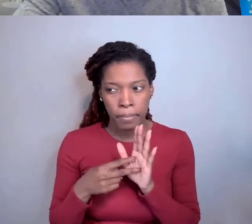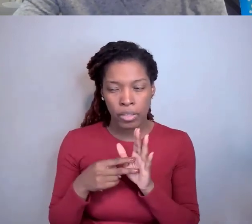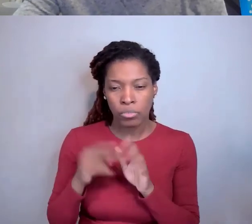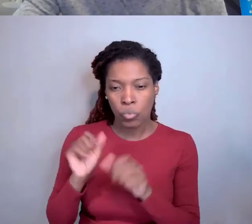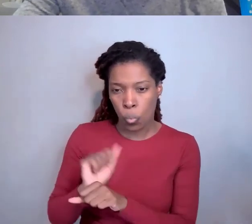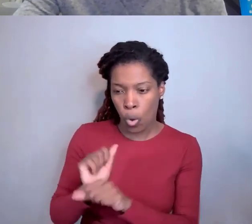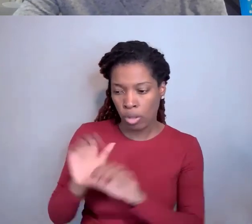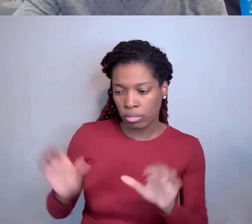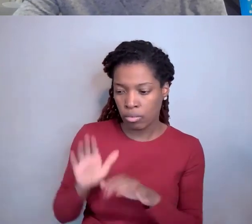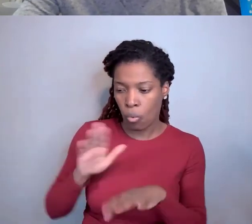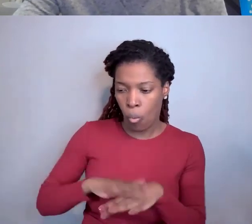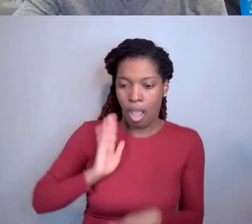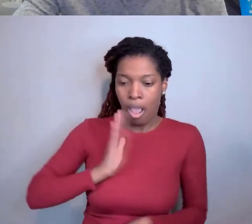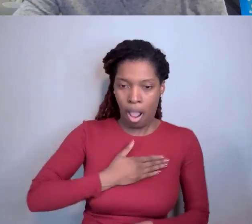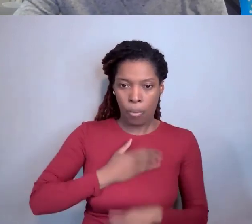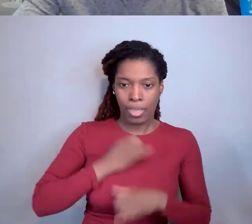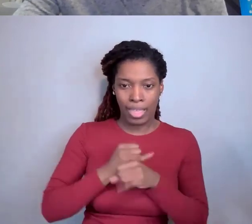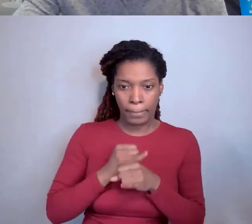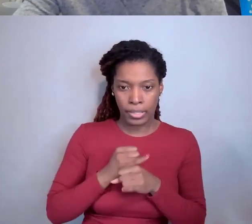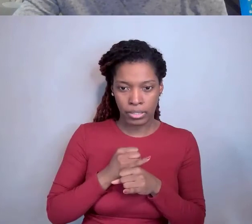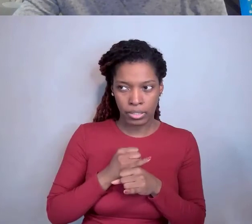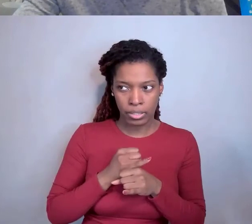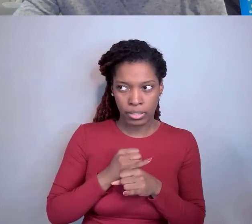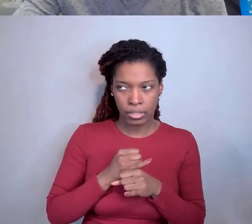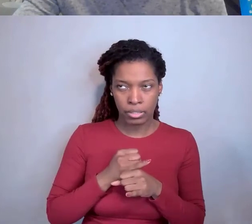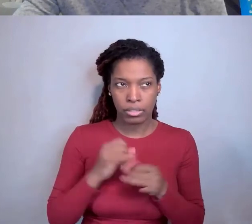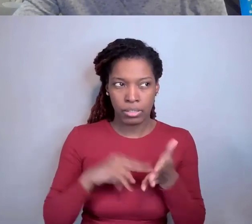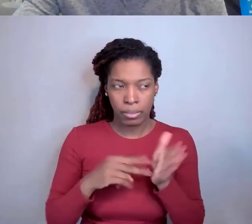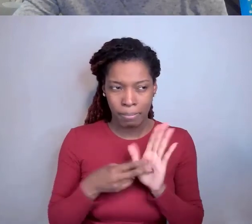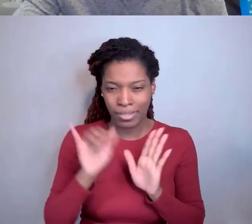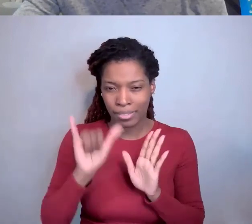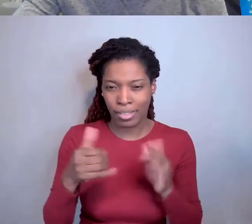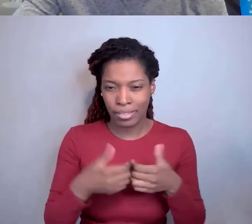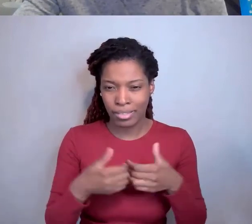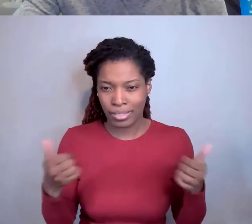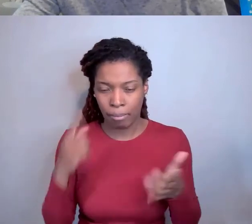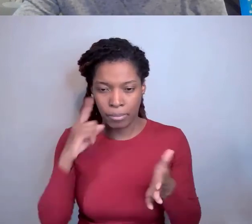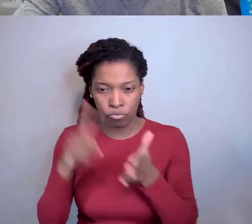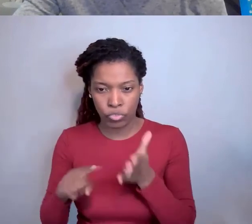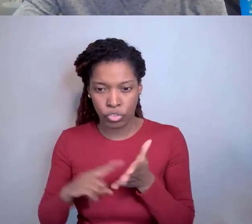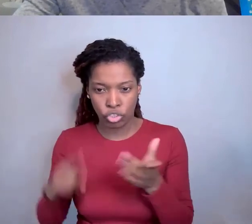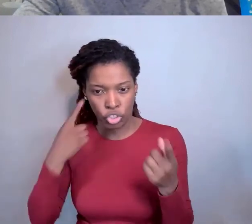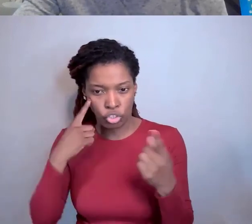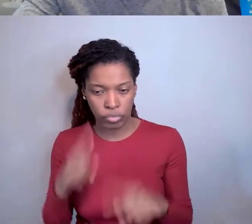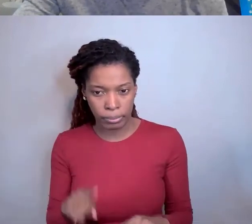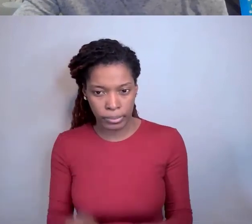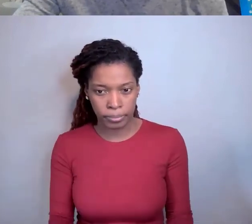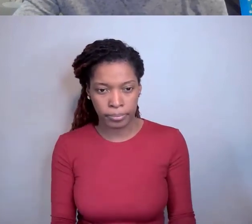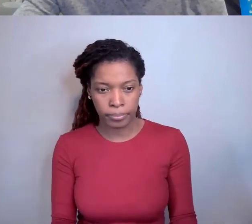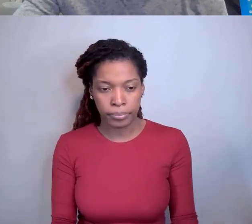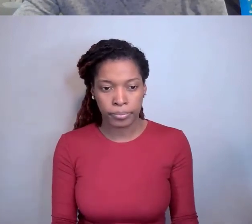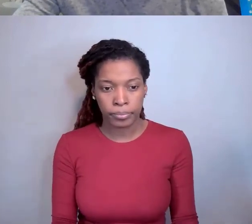Okay? That would be subject to a separate research agreement. Okay? So again you're going to go back